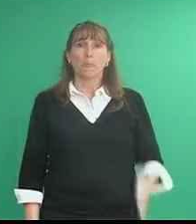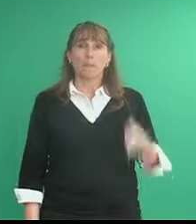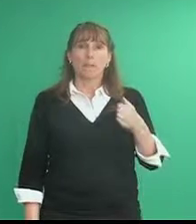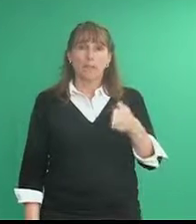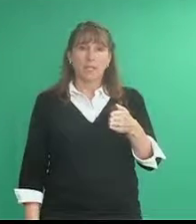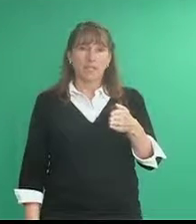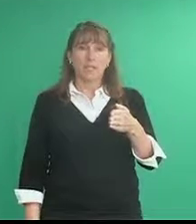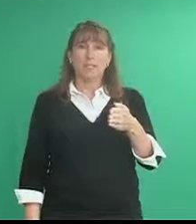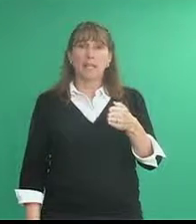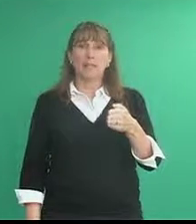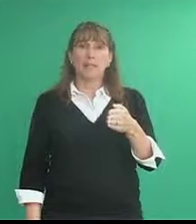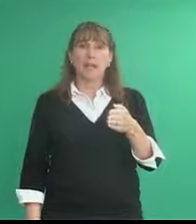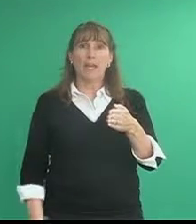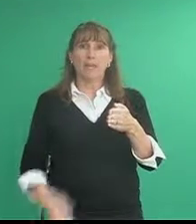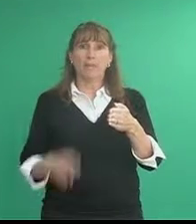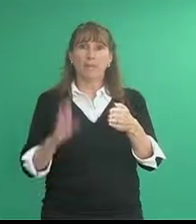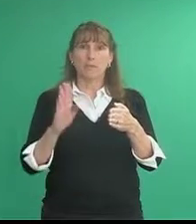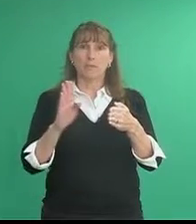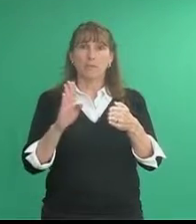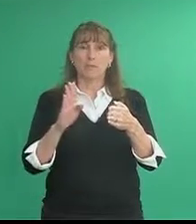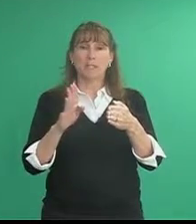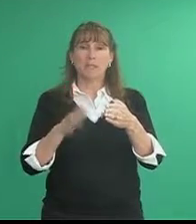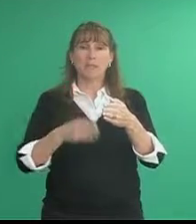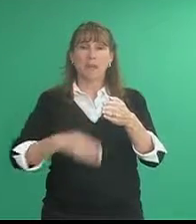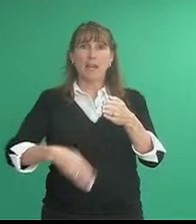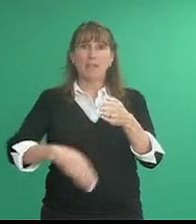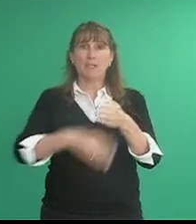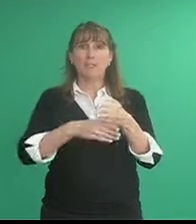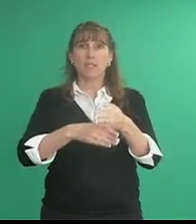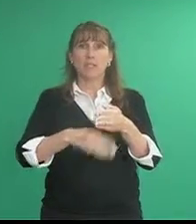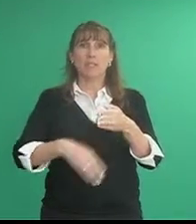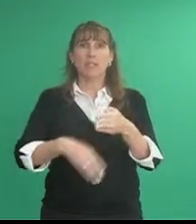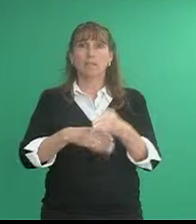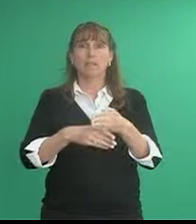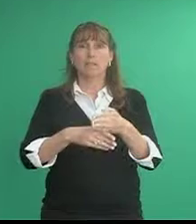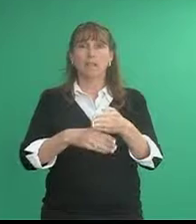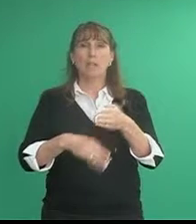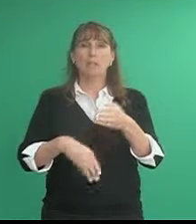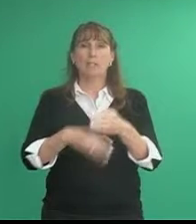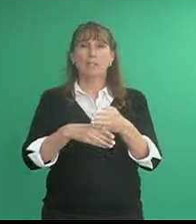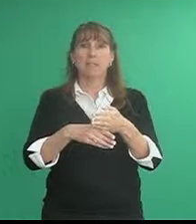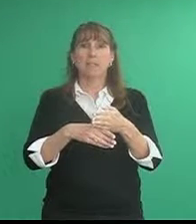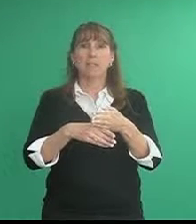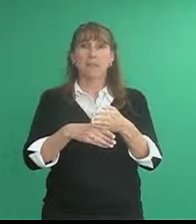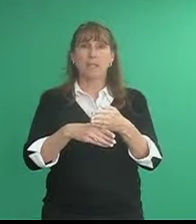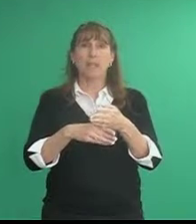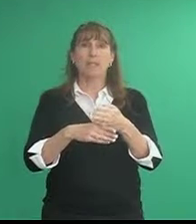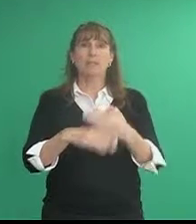take the base hand of the five the dominant in the five and you're kicking the dominant is kicking the base hand